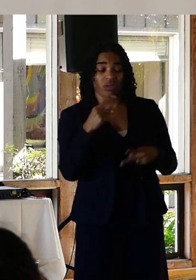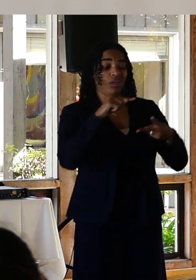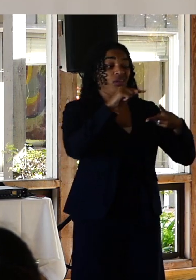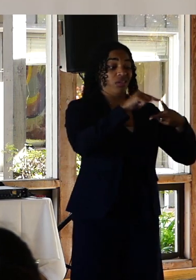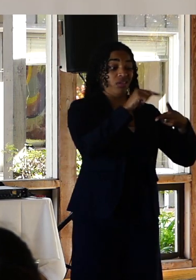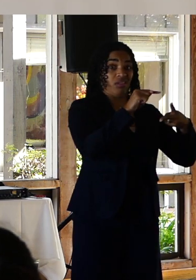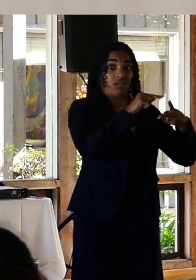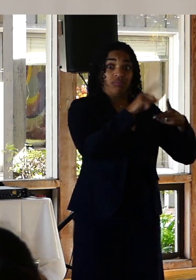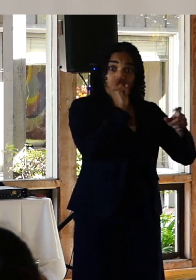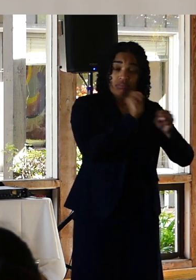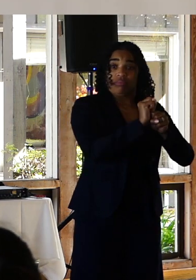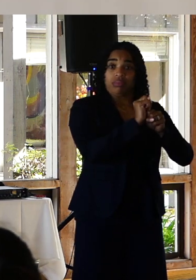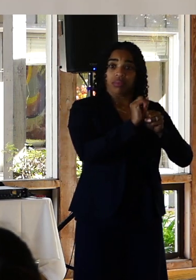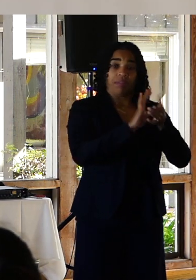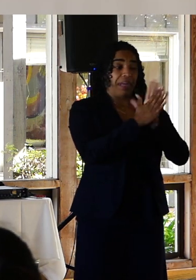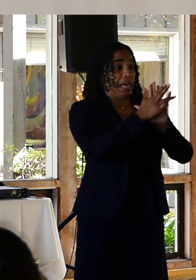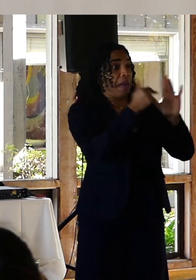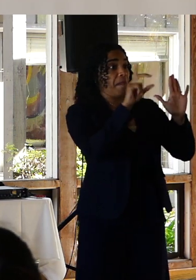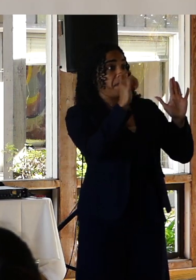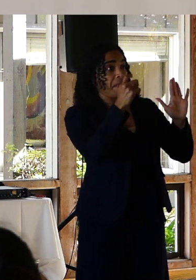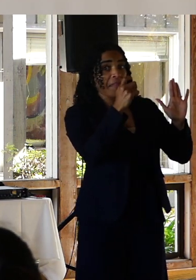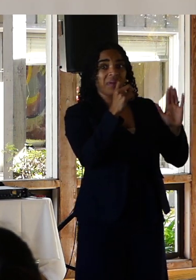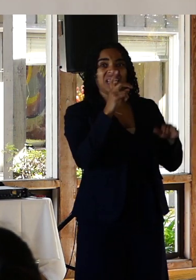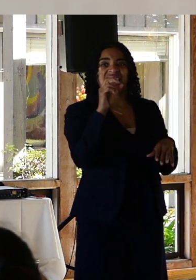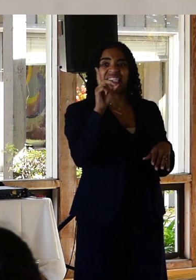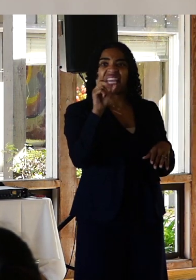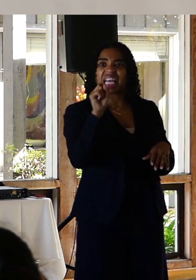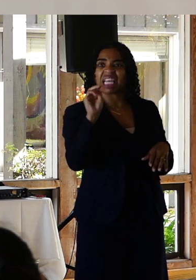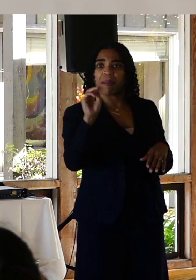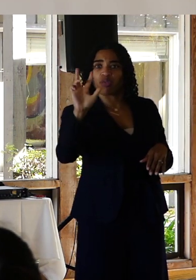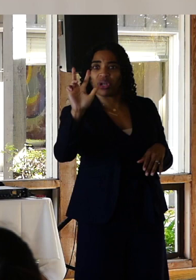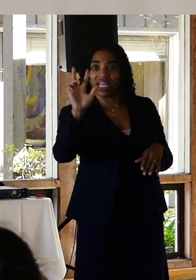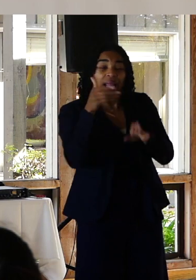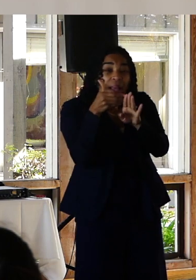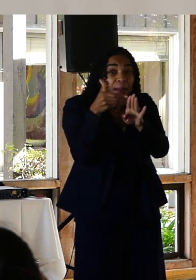disorder only became an official diagnosis in the DSM 3. Before that and